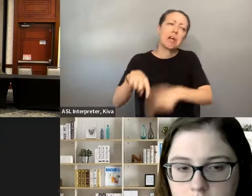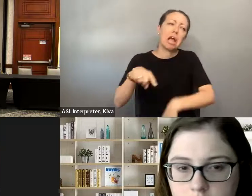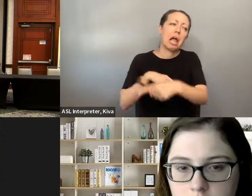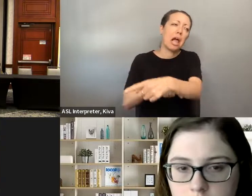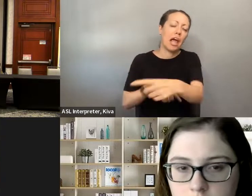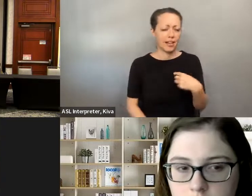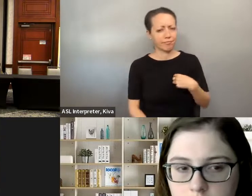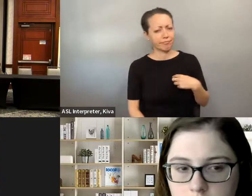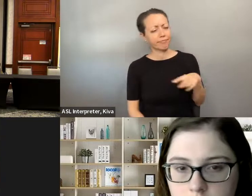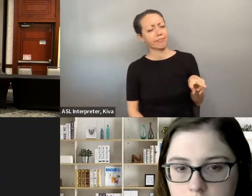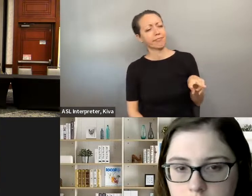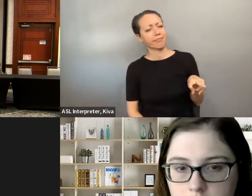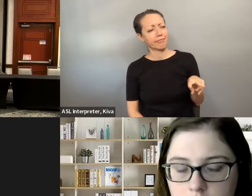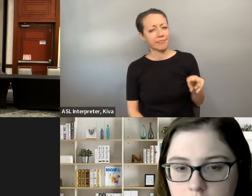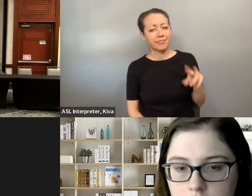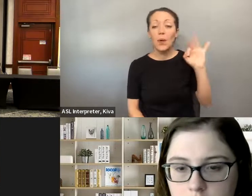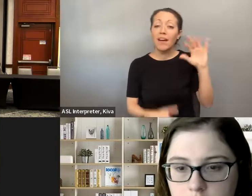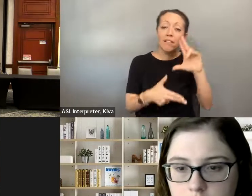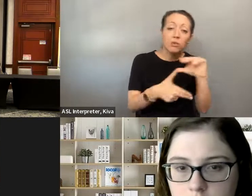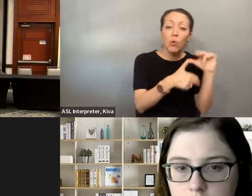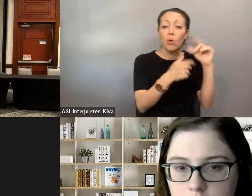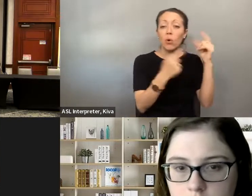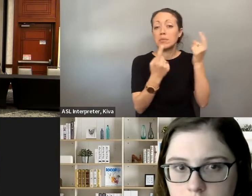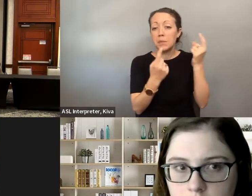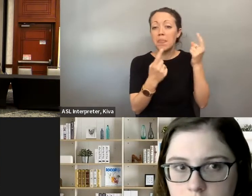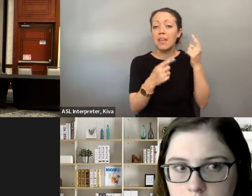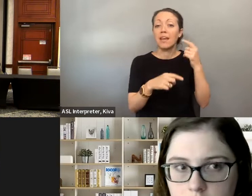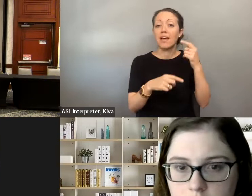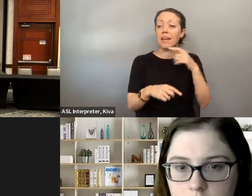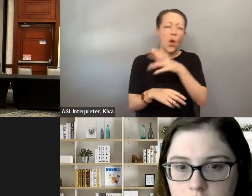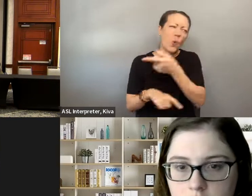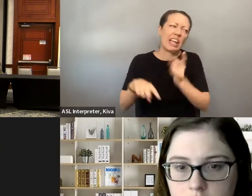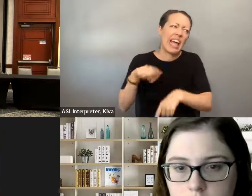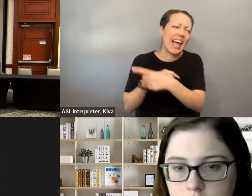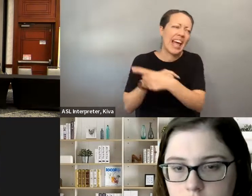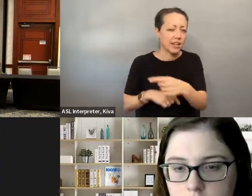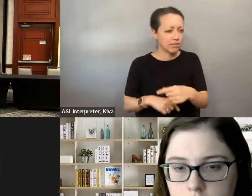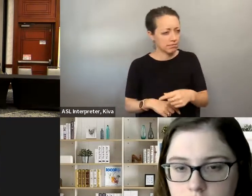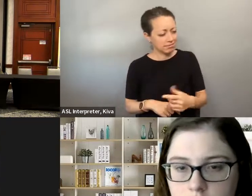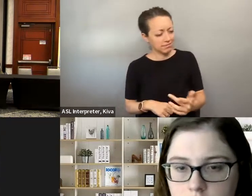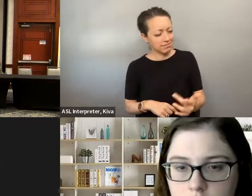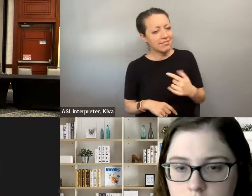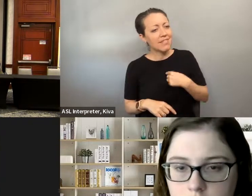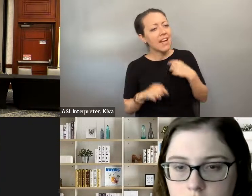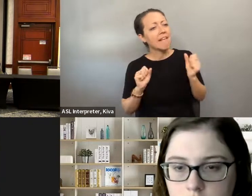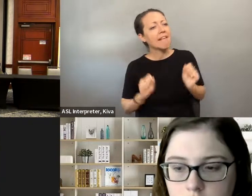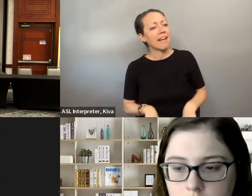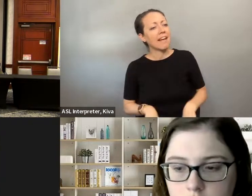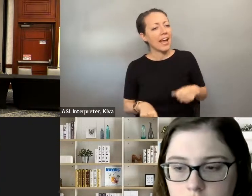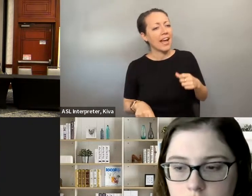the city council members downtown and oh, she won't be They they said, Oh, she! Won't be able to work with the the City Council members downtown and oh, she won't be able to stay at the Emergency operation center to during the storms. able to stay at the emergency operations center to -- during And We need somebody that can be able to do that. Well, I can come and go as I please.